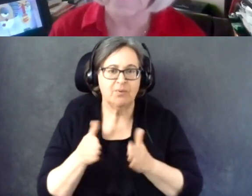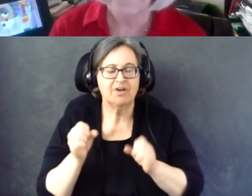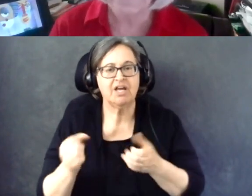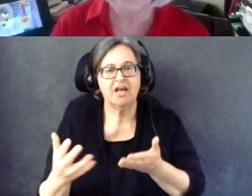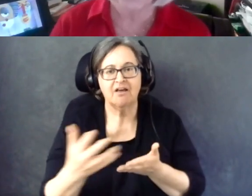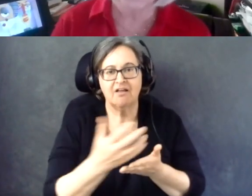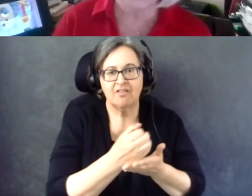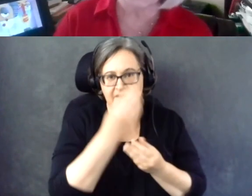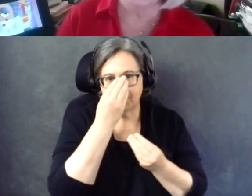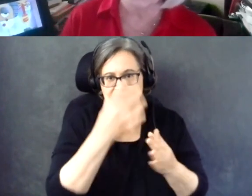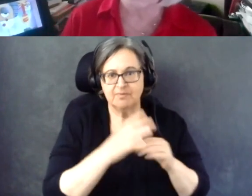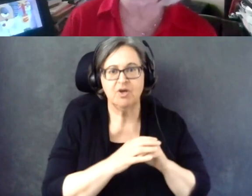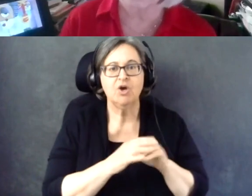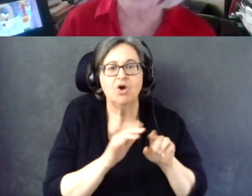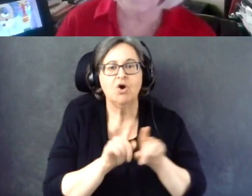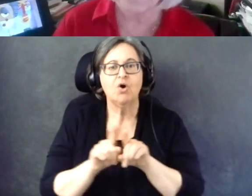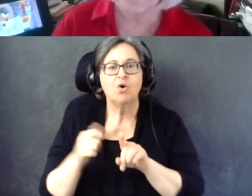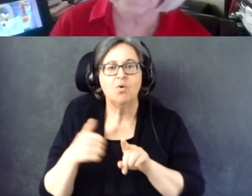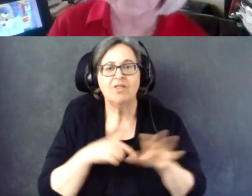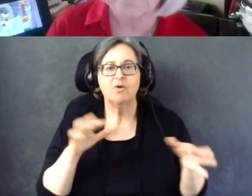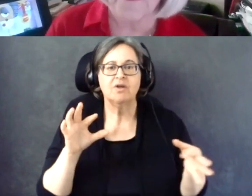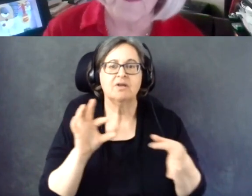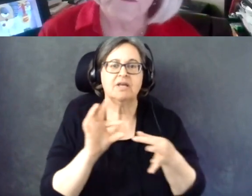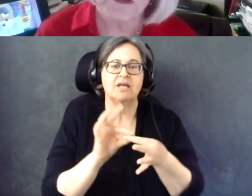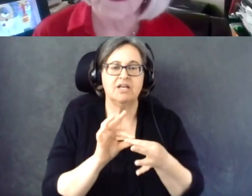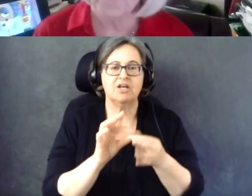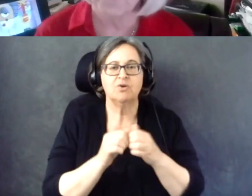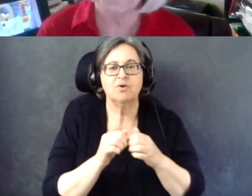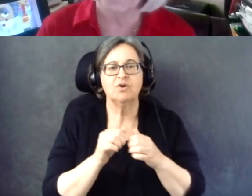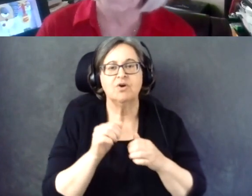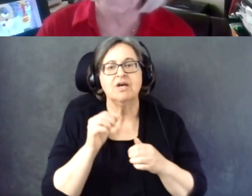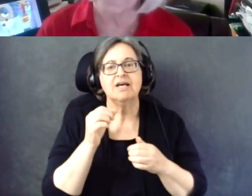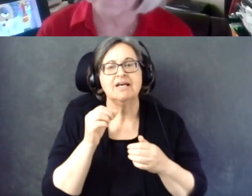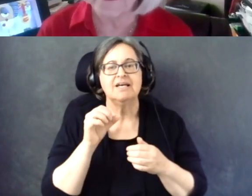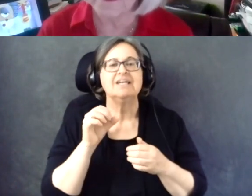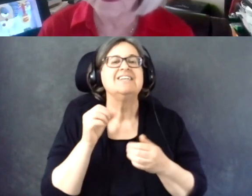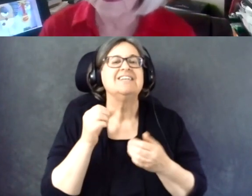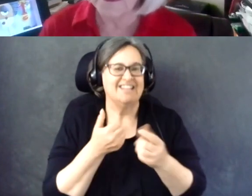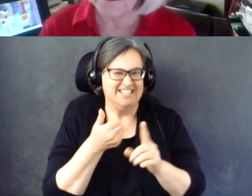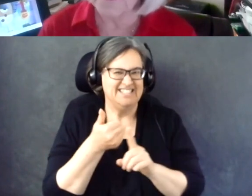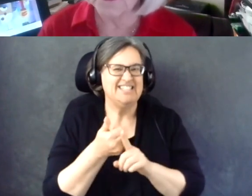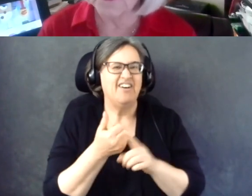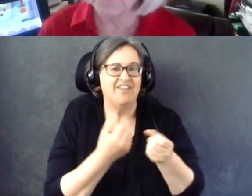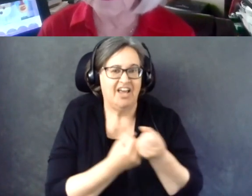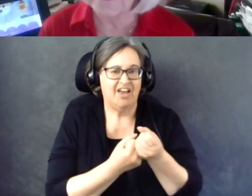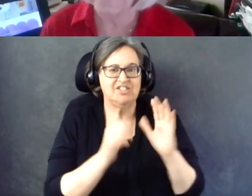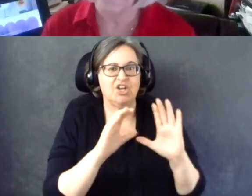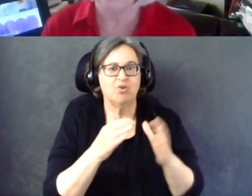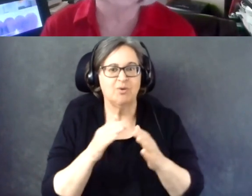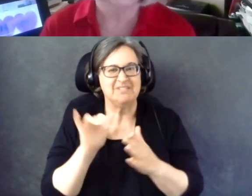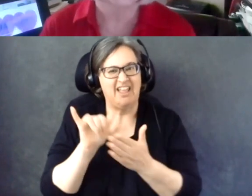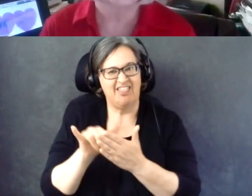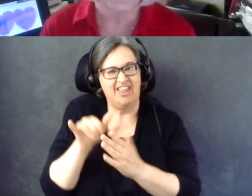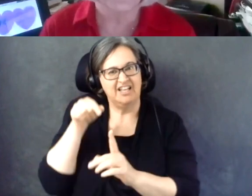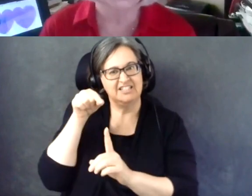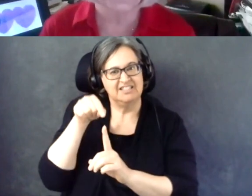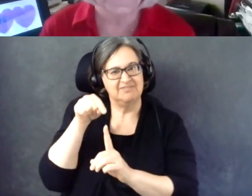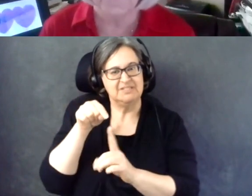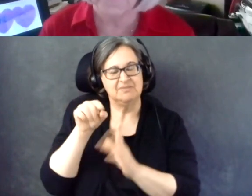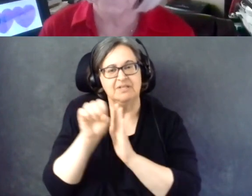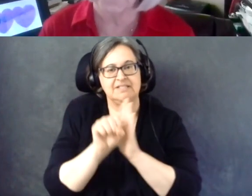And also we connect with the self-advocacy group in that state to help find individuals